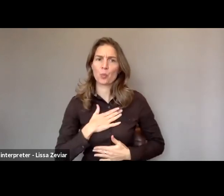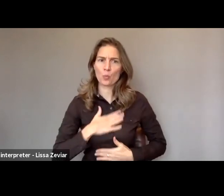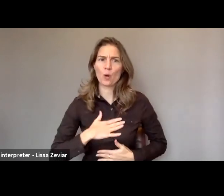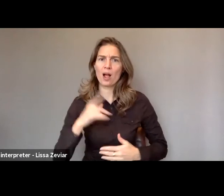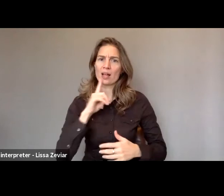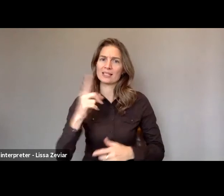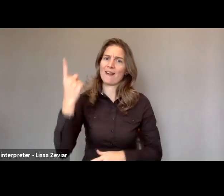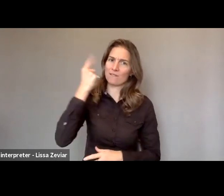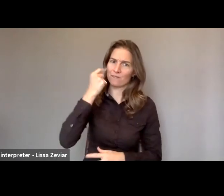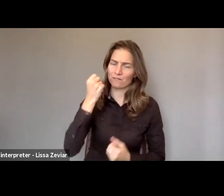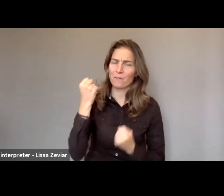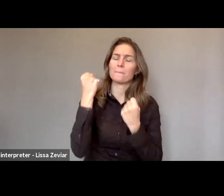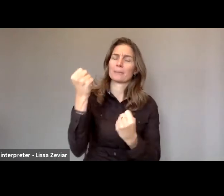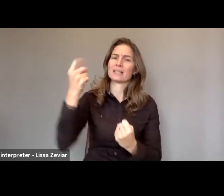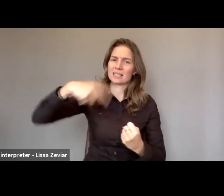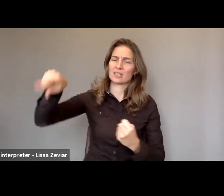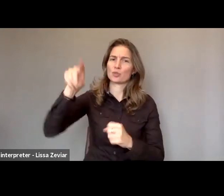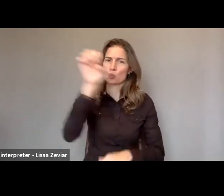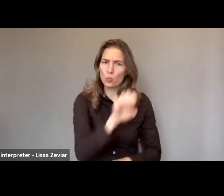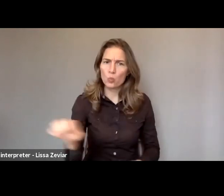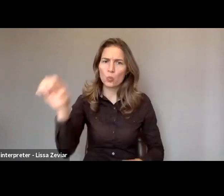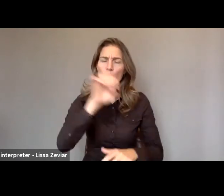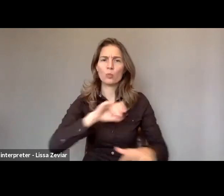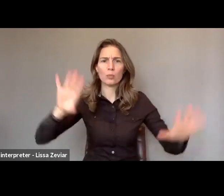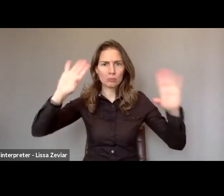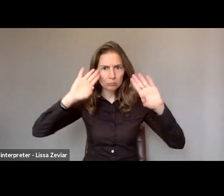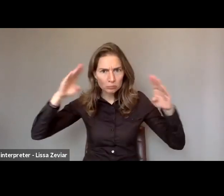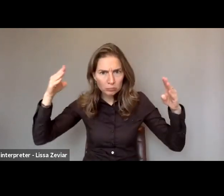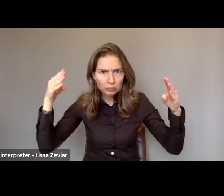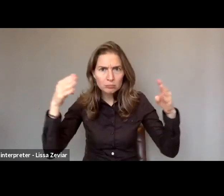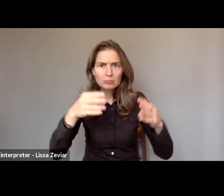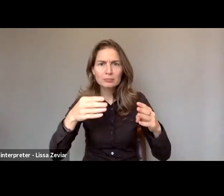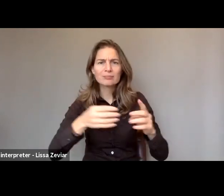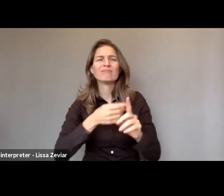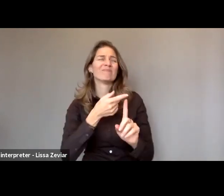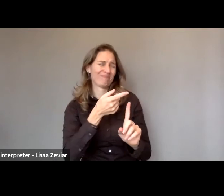We have important focus on the fight against violence of women and girls.